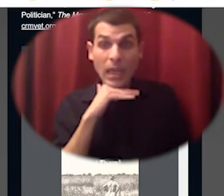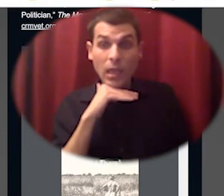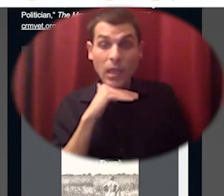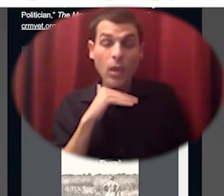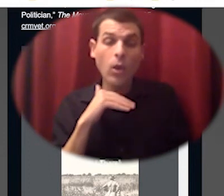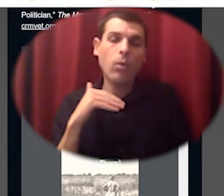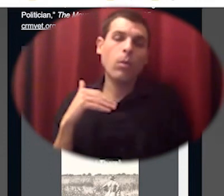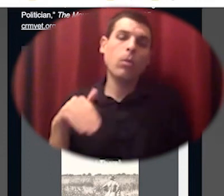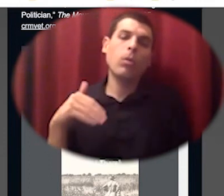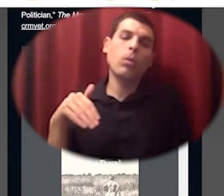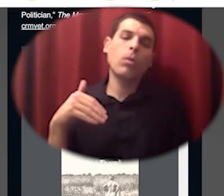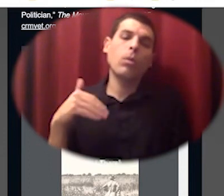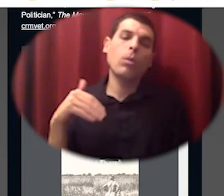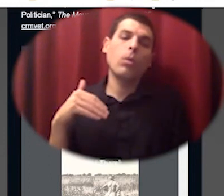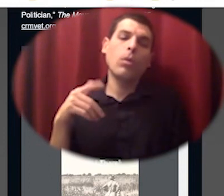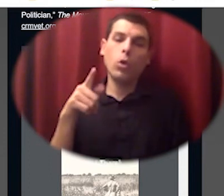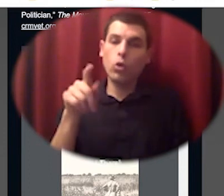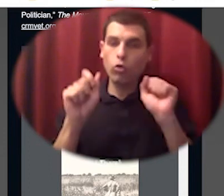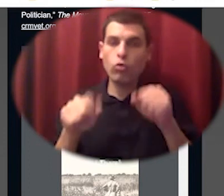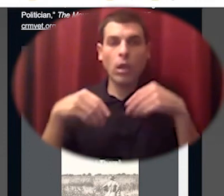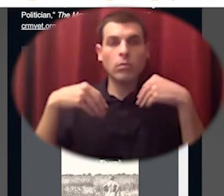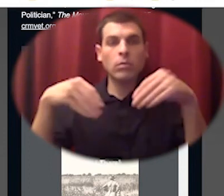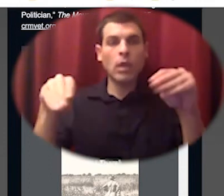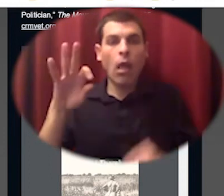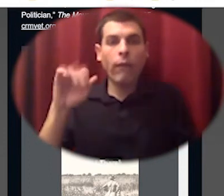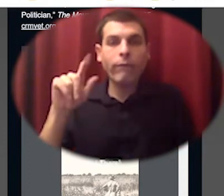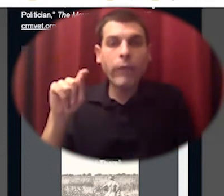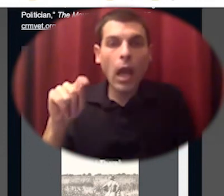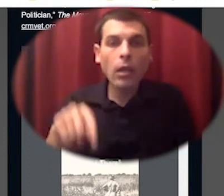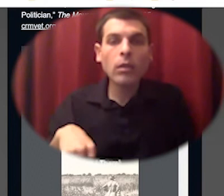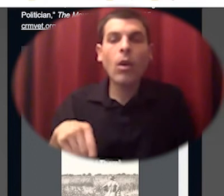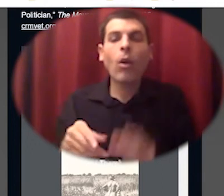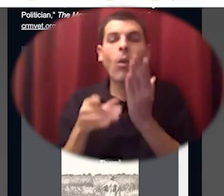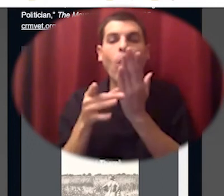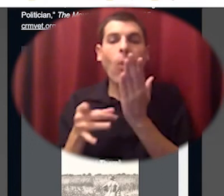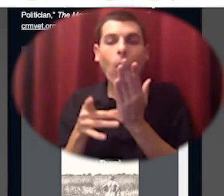would provide all the fats and all the oils that even a big family could need in a year